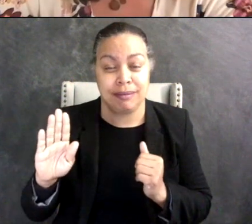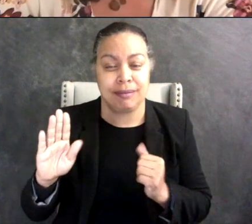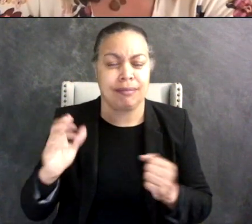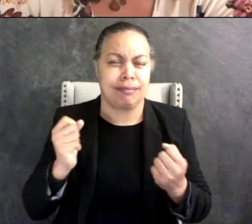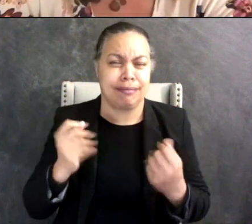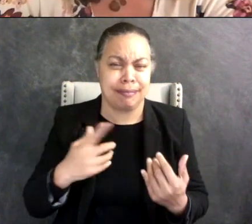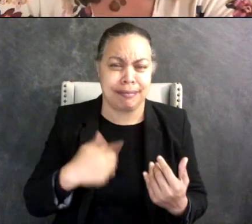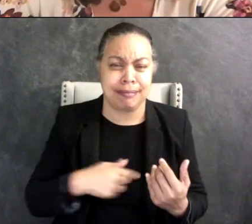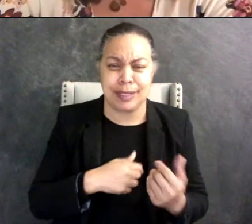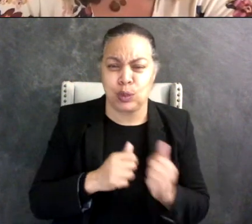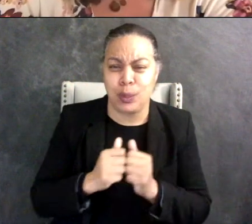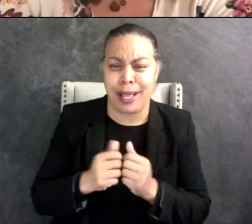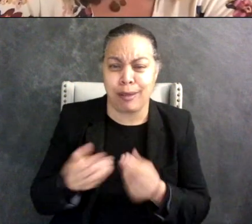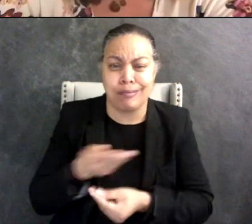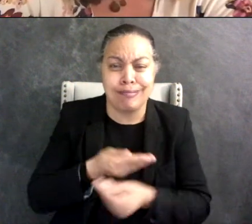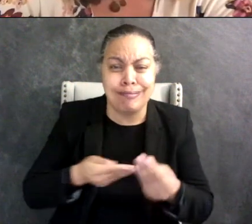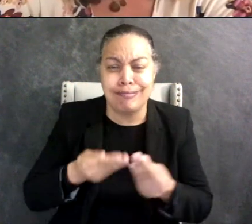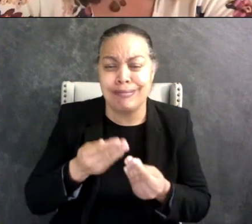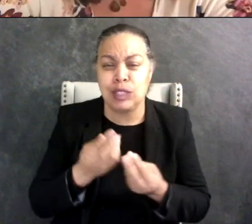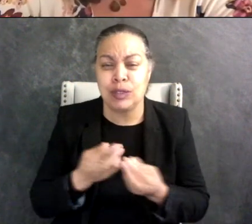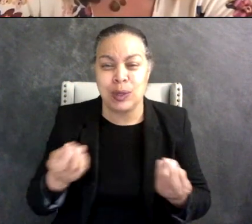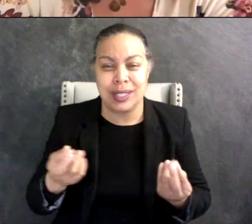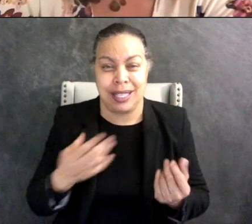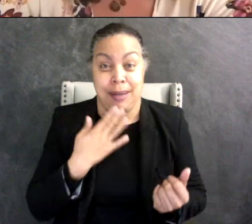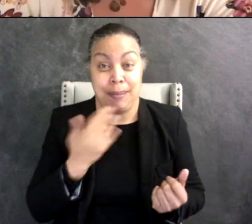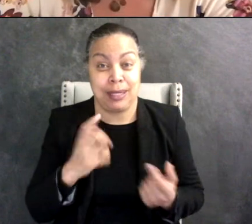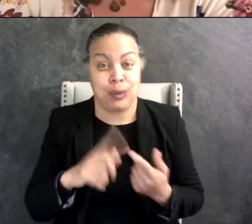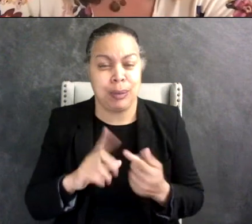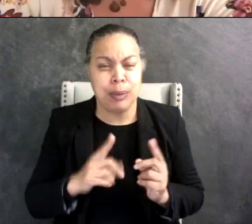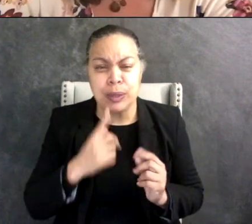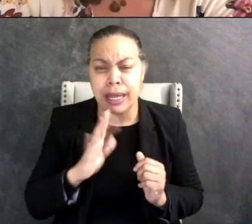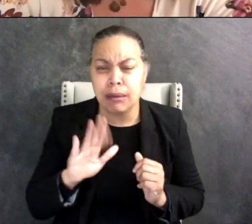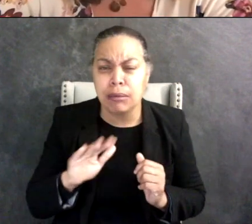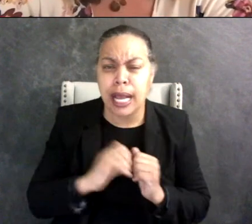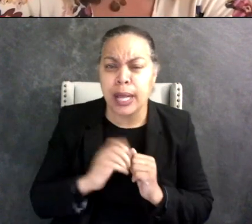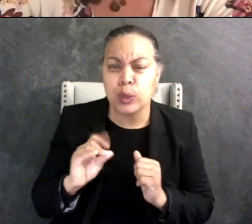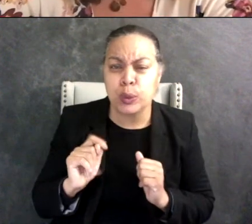resources and the best thing is when people ask like how do you do it ? There's so many different